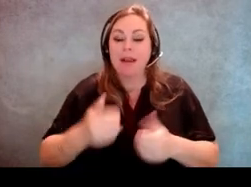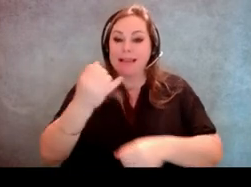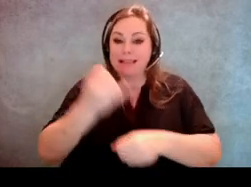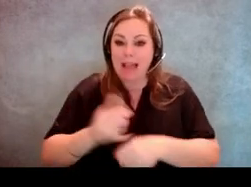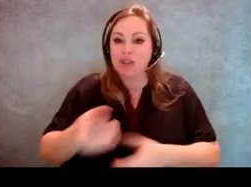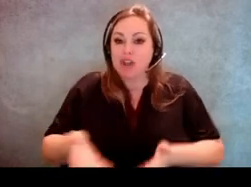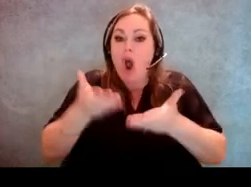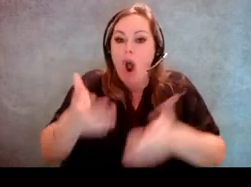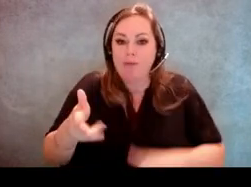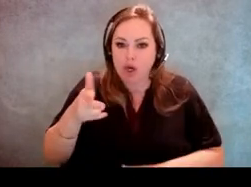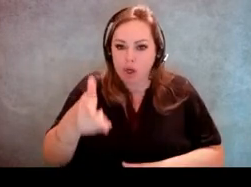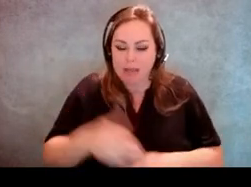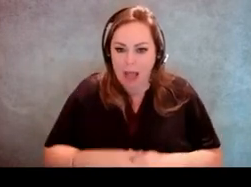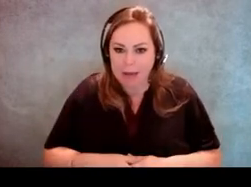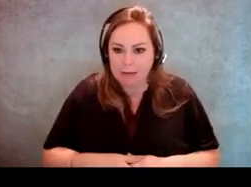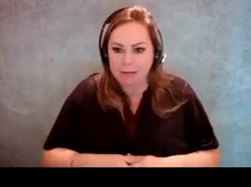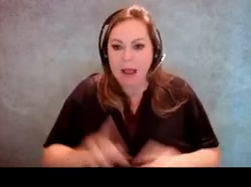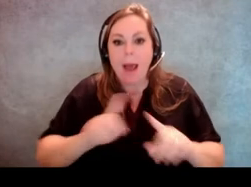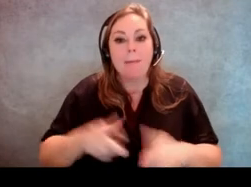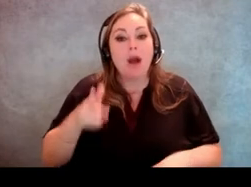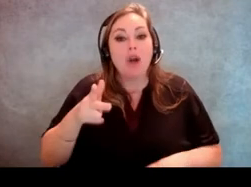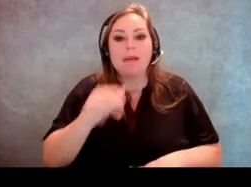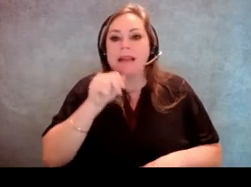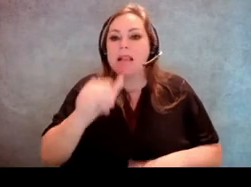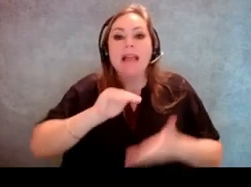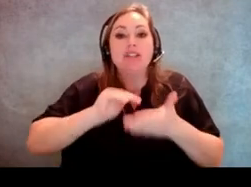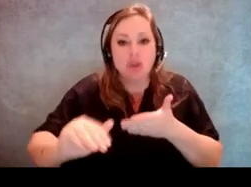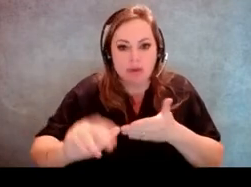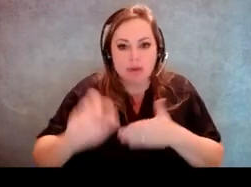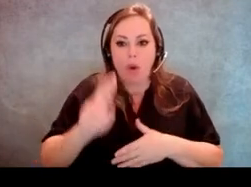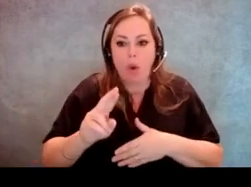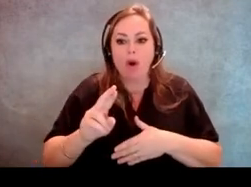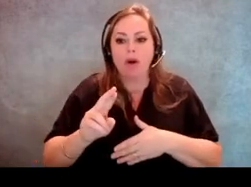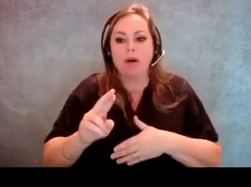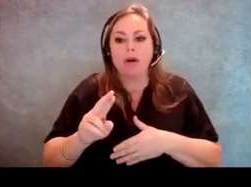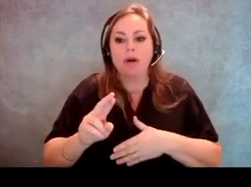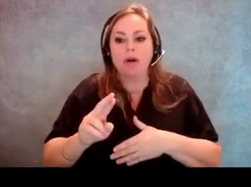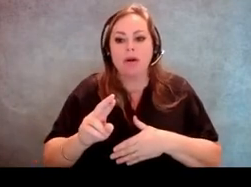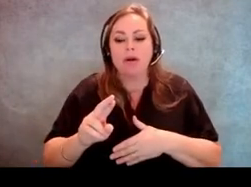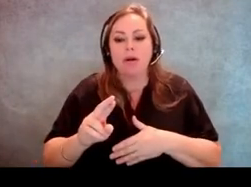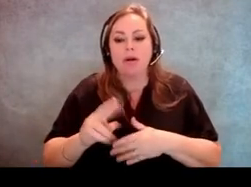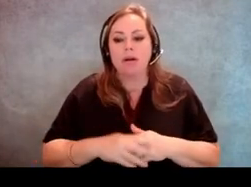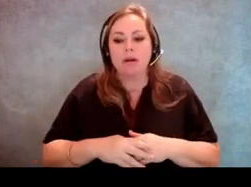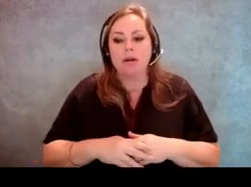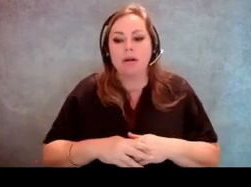but curbside voting is not an excuse for a polling location not to be physically accessible.